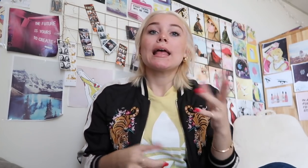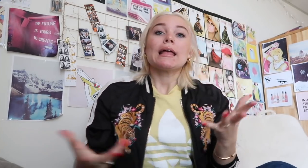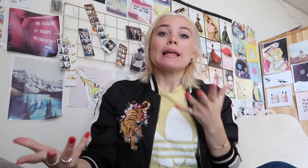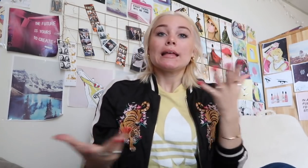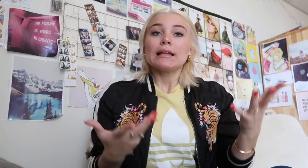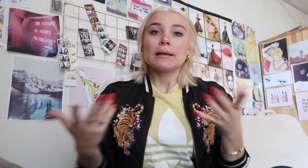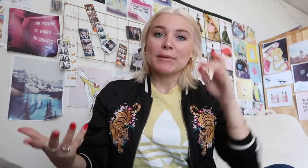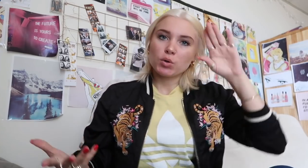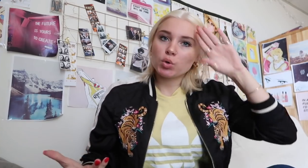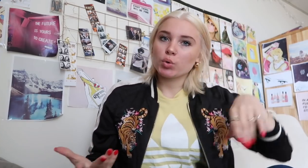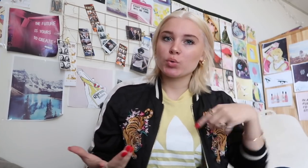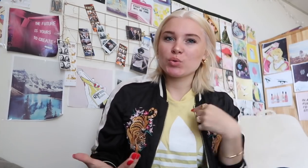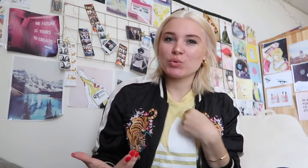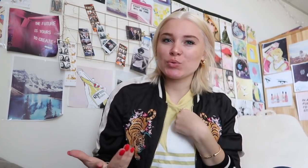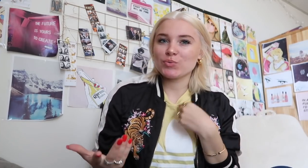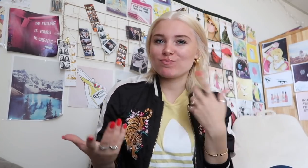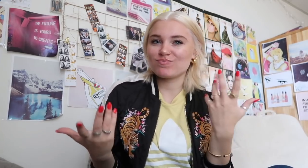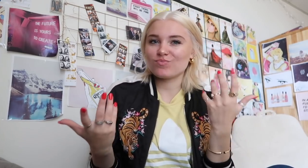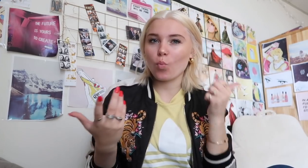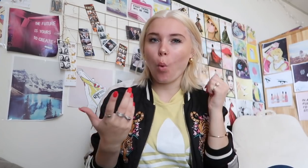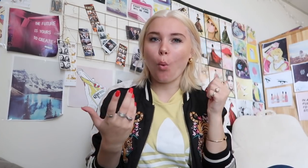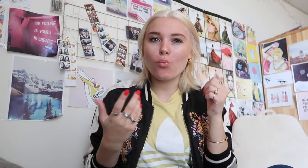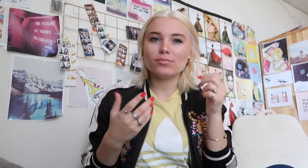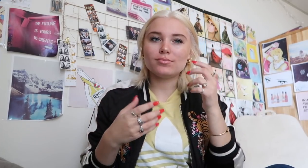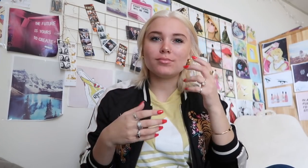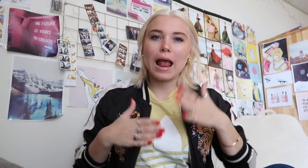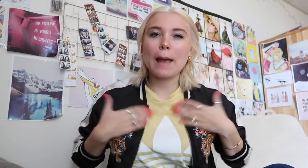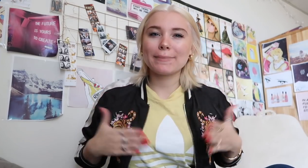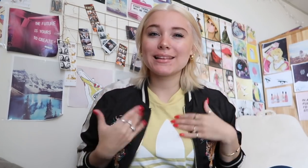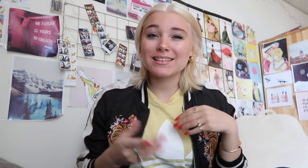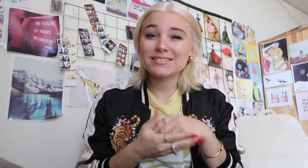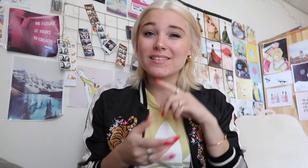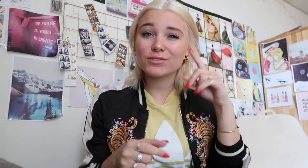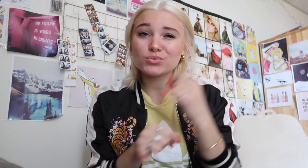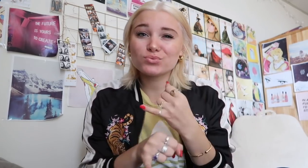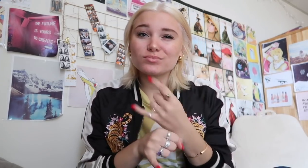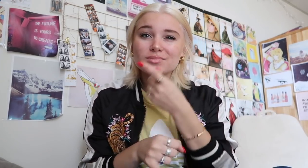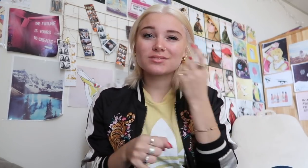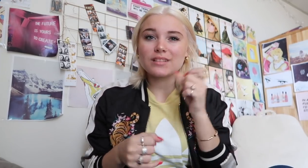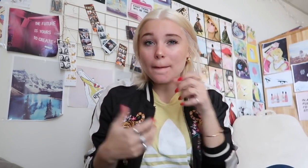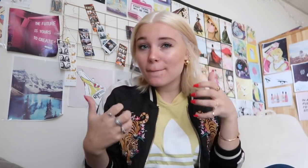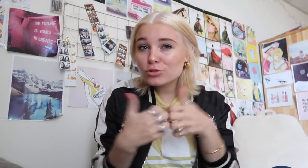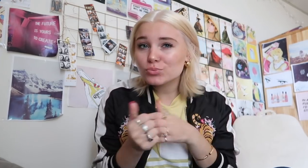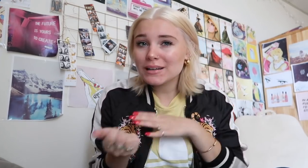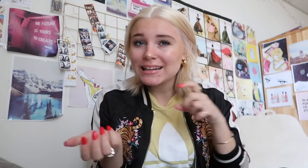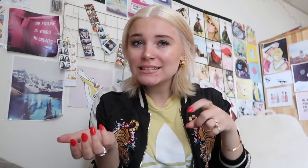they were struggling with the idea for letting me attending deaf school because they knew that deaf school won't offer those things that I need, and for my education needs